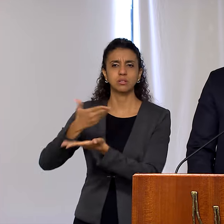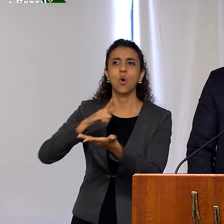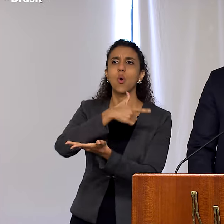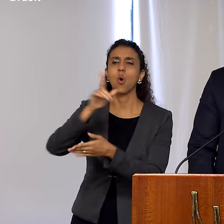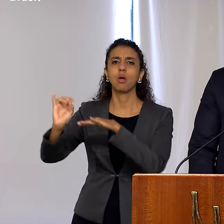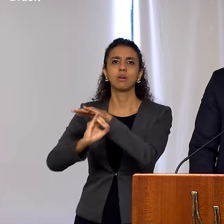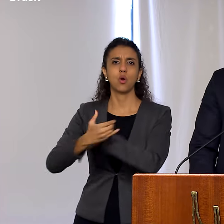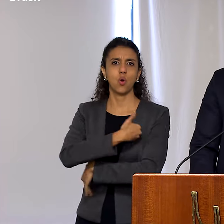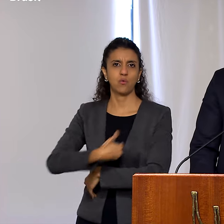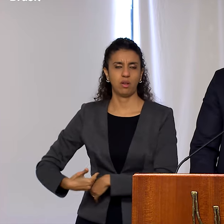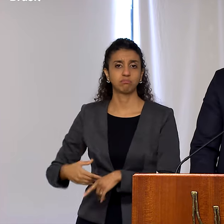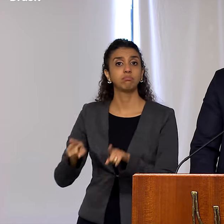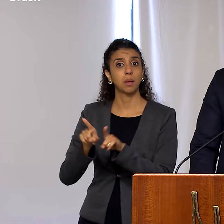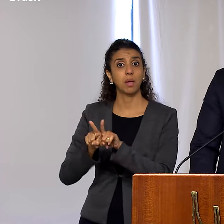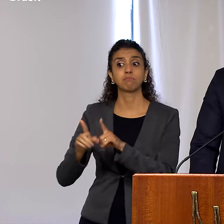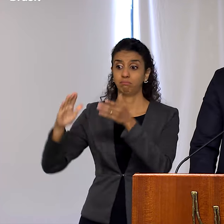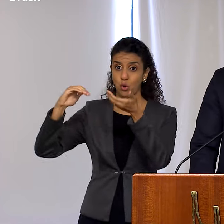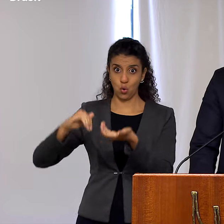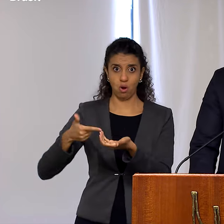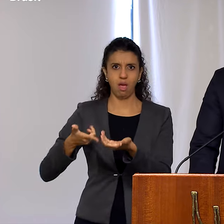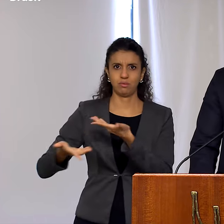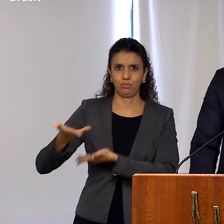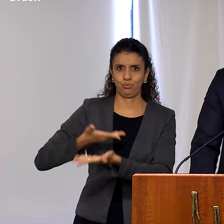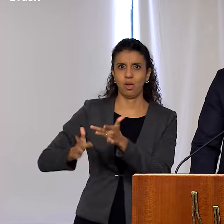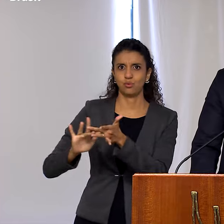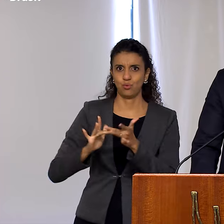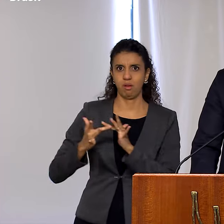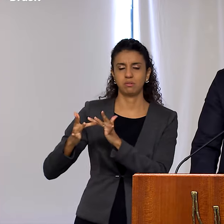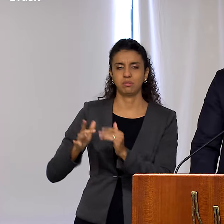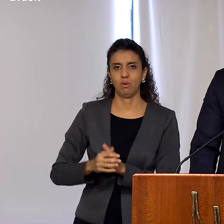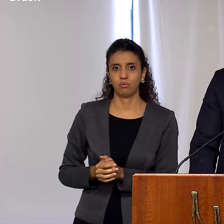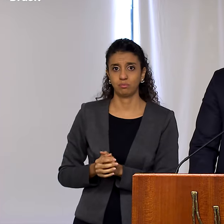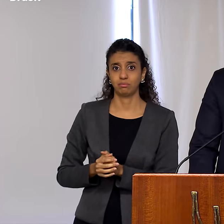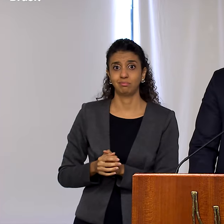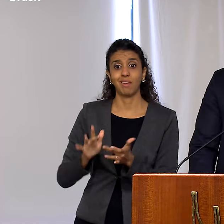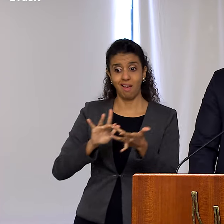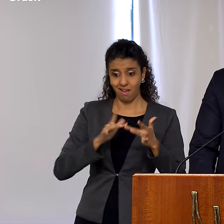such as the National Congress. This will increase the chances